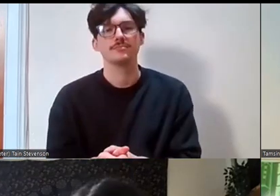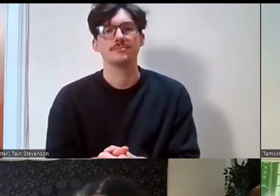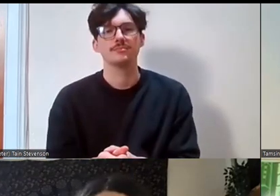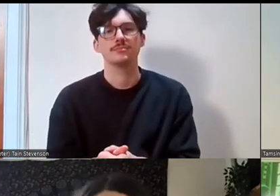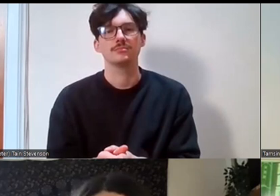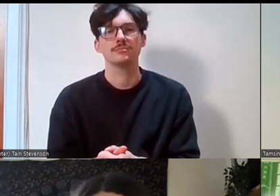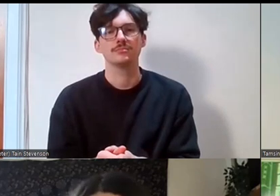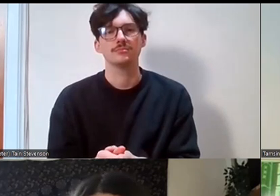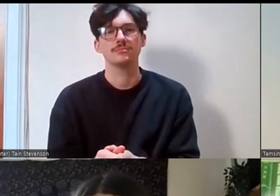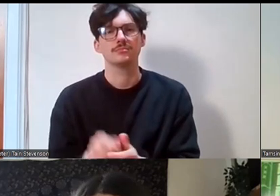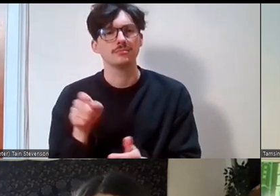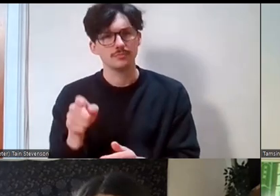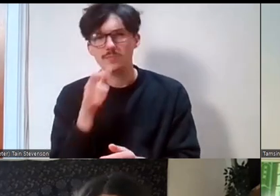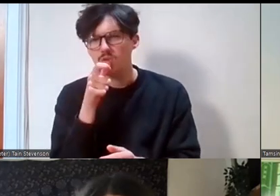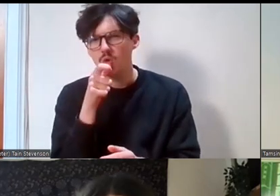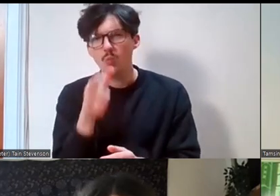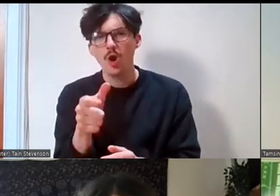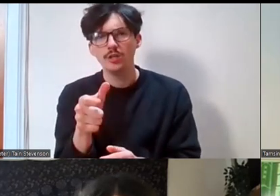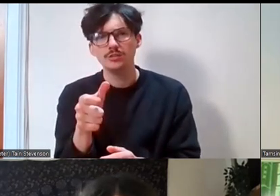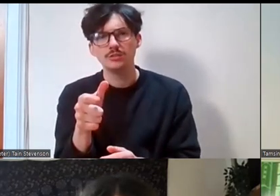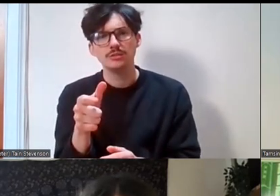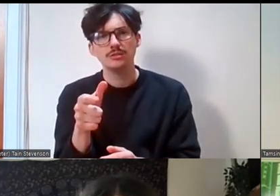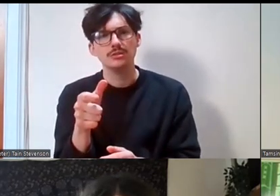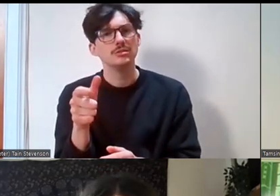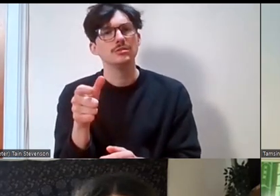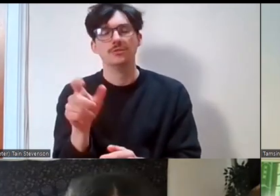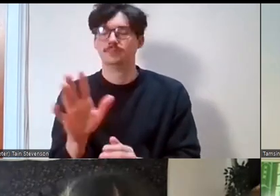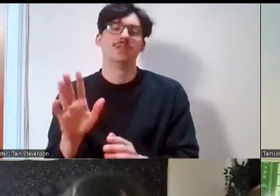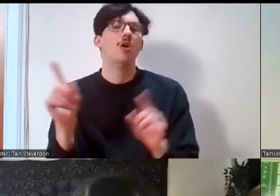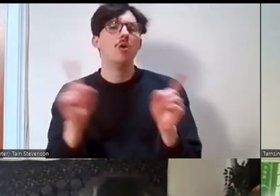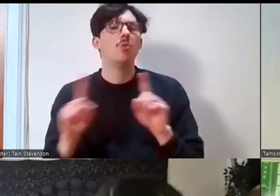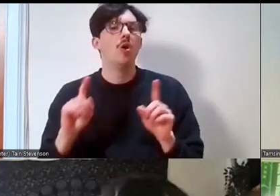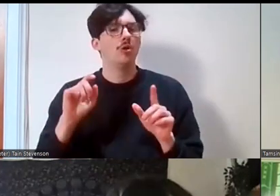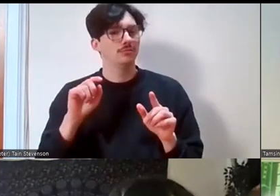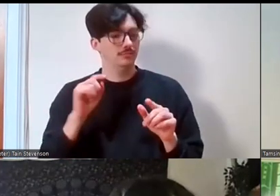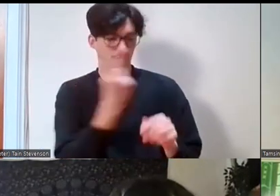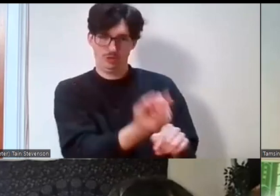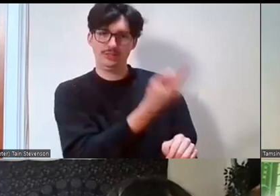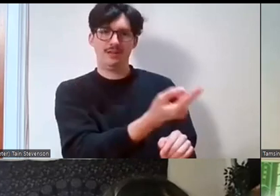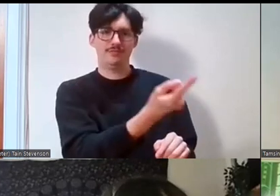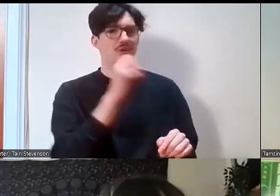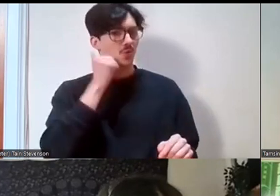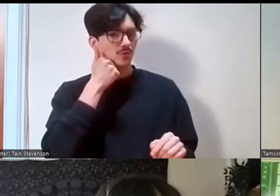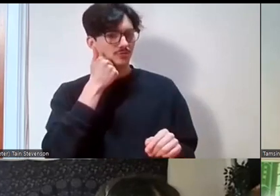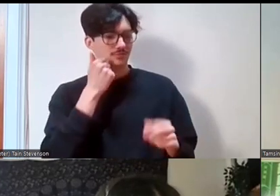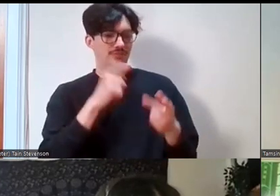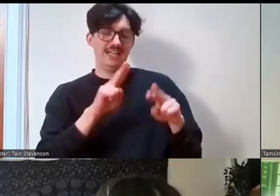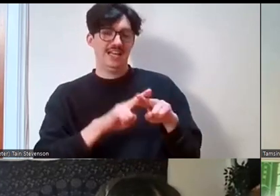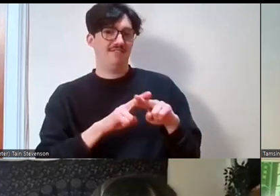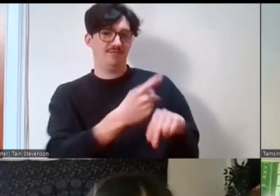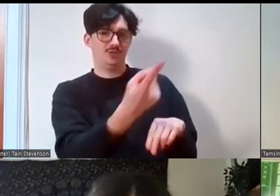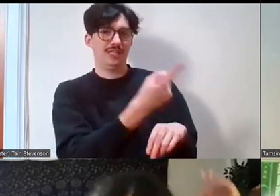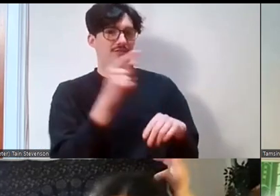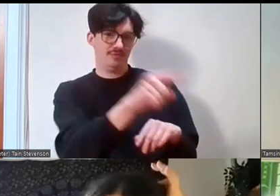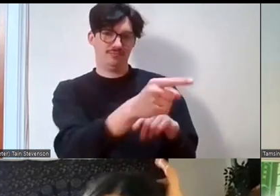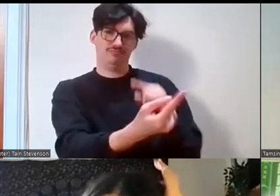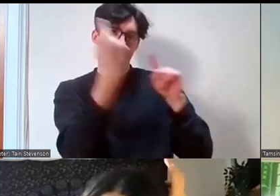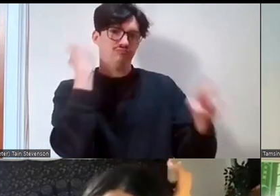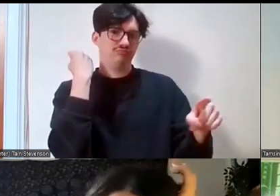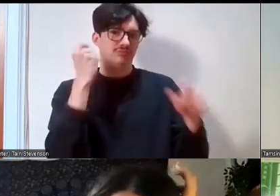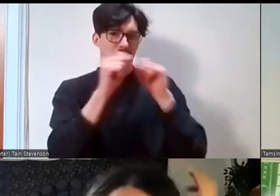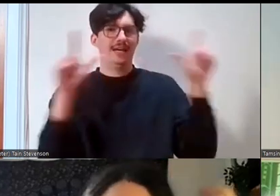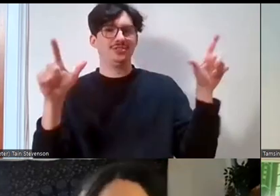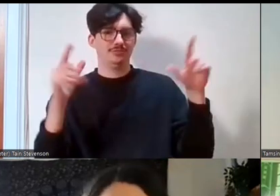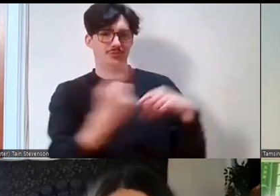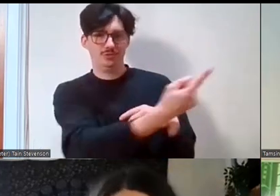what would you tell yourself then, now you are where you are now, if that makes any sense? So